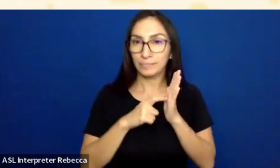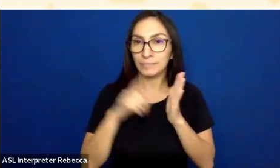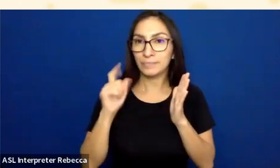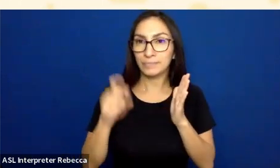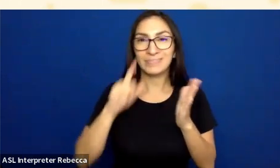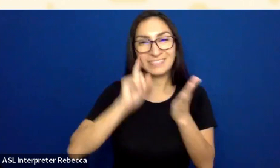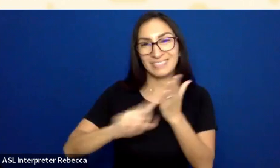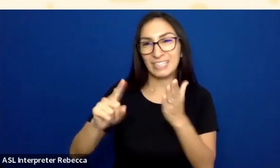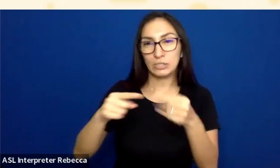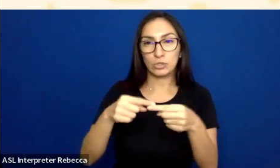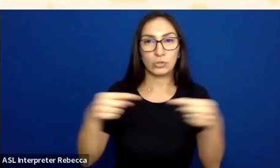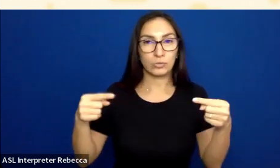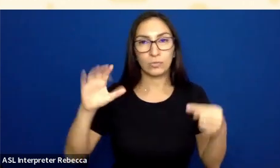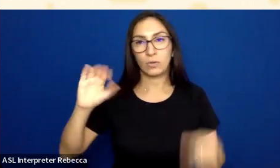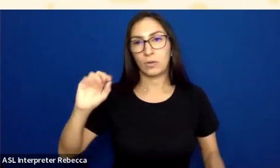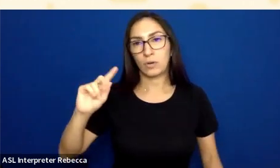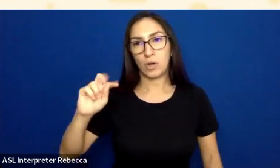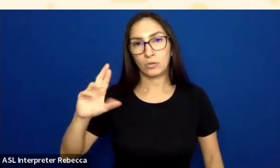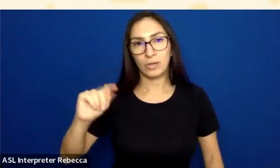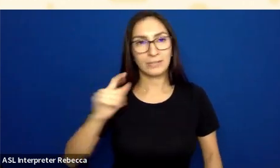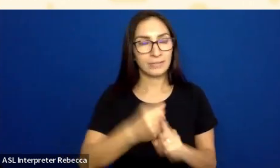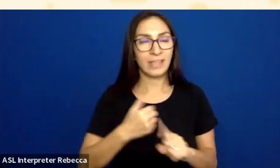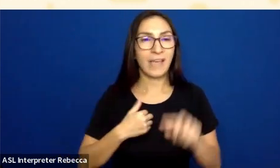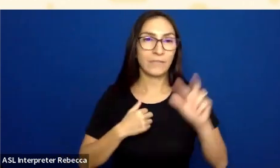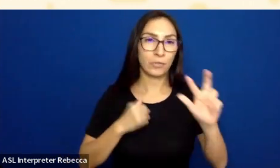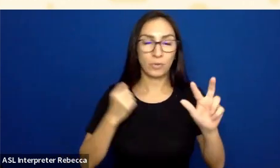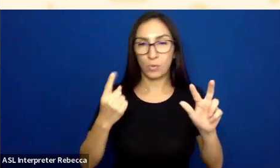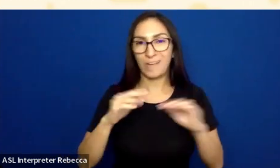So does it have at least 3-to-1 contrast at the background in its error state?